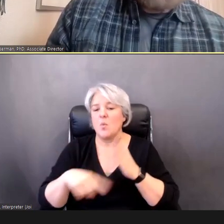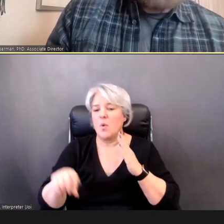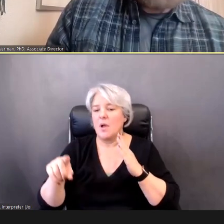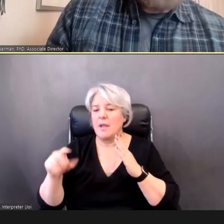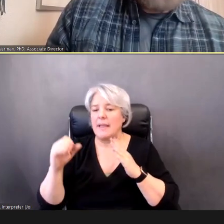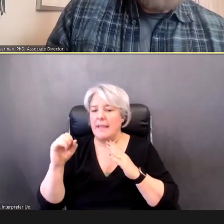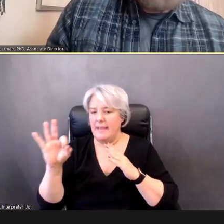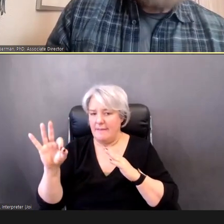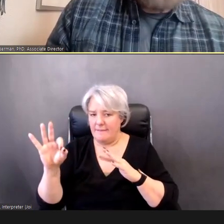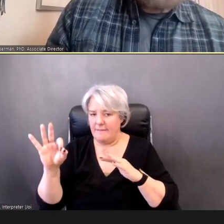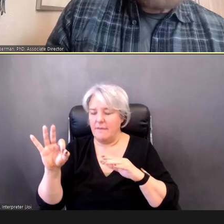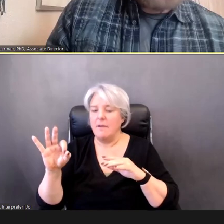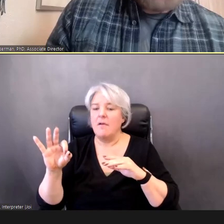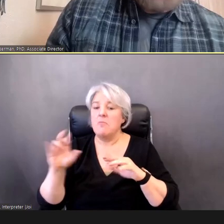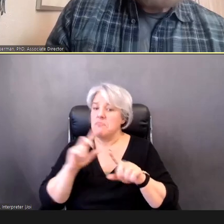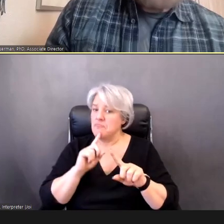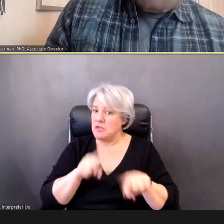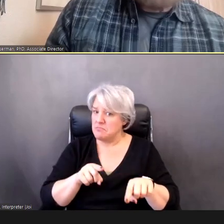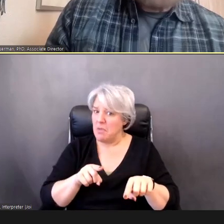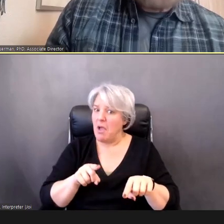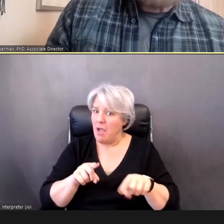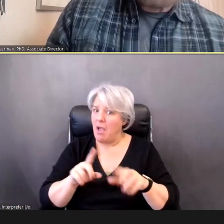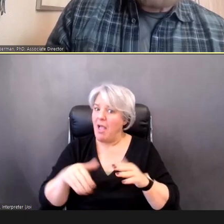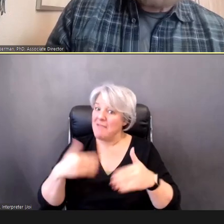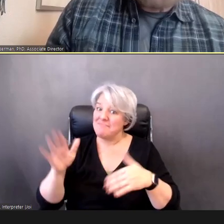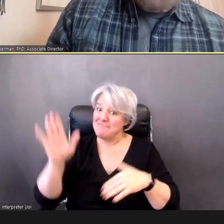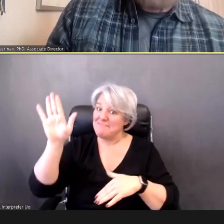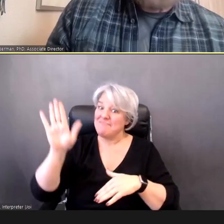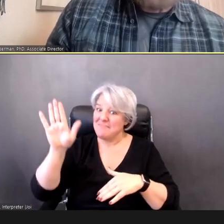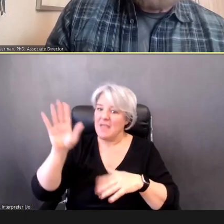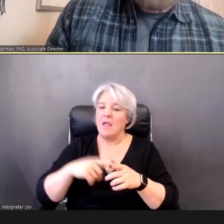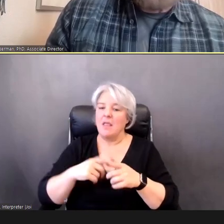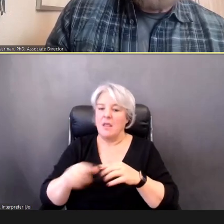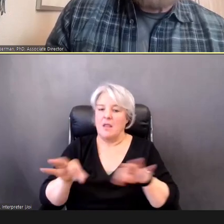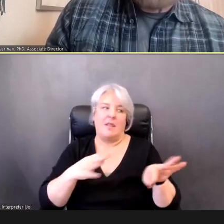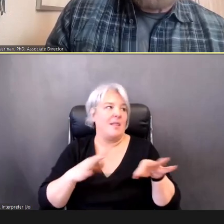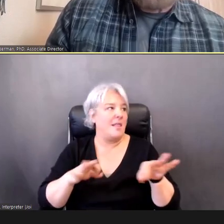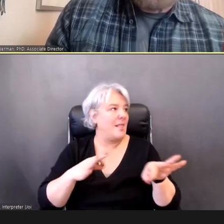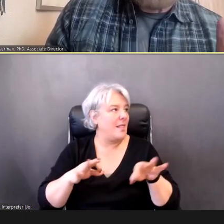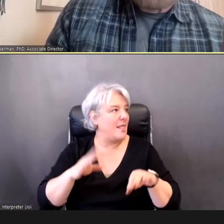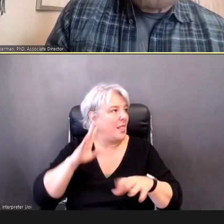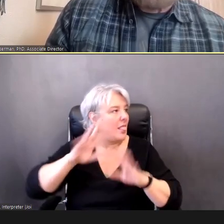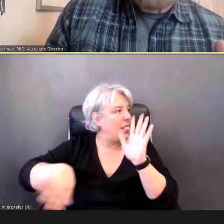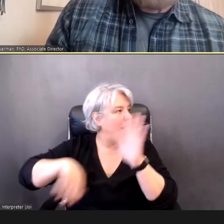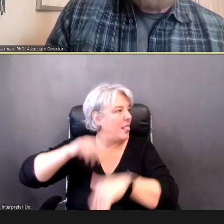But then becomes distracted or you -- or you observe somehow no longer